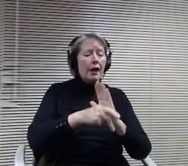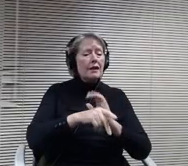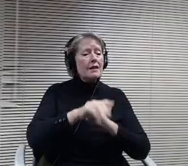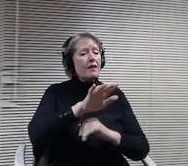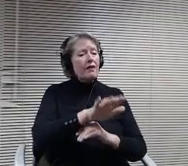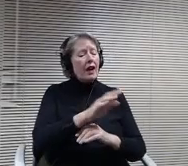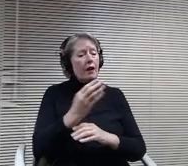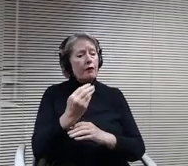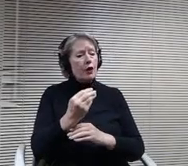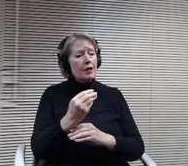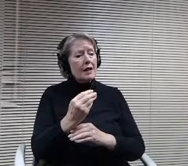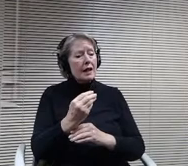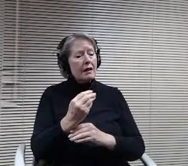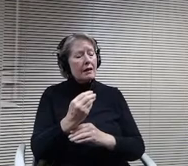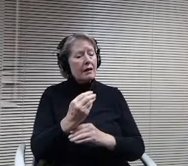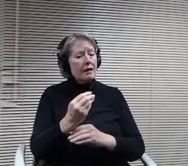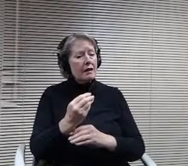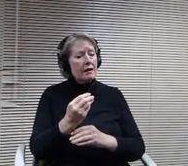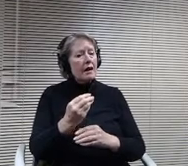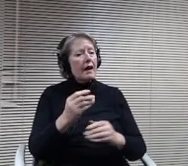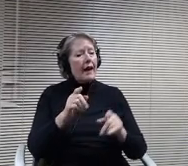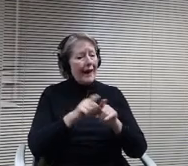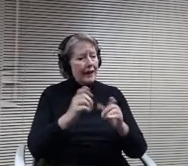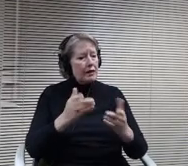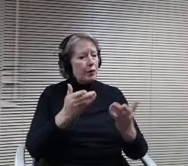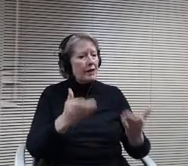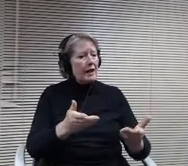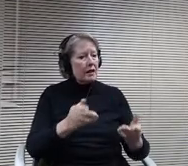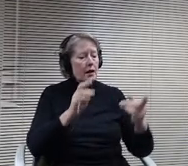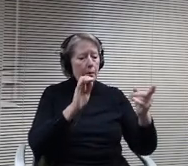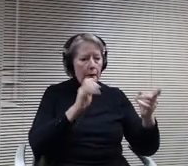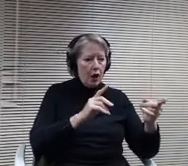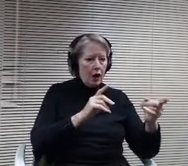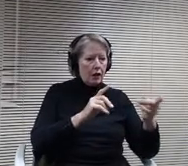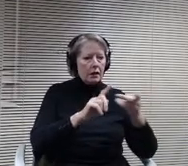presented. Mark second is Katie. Any comments or questions?